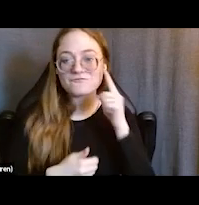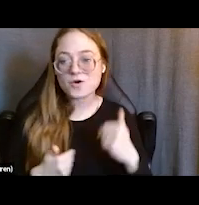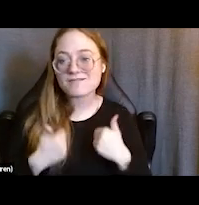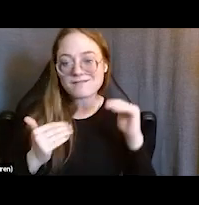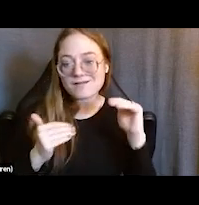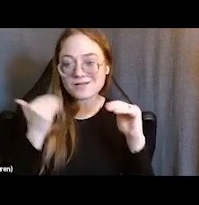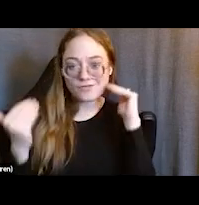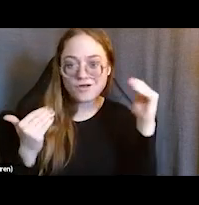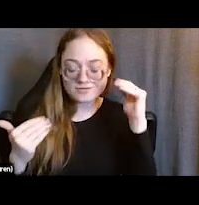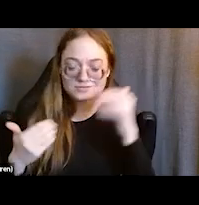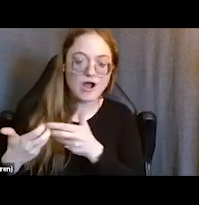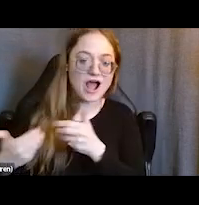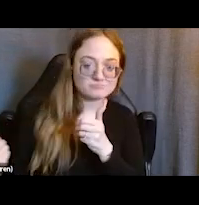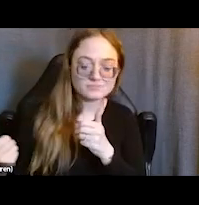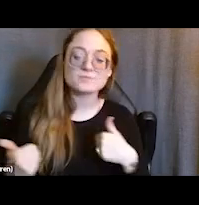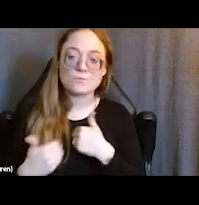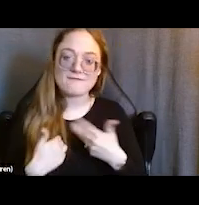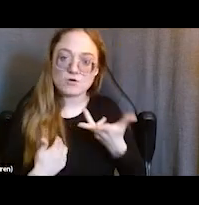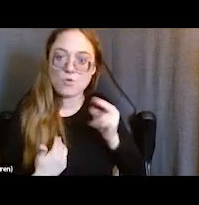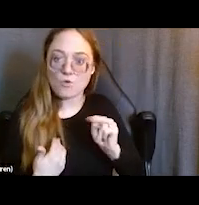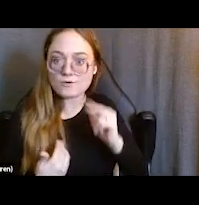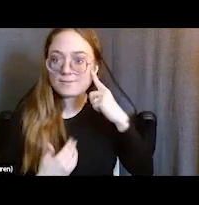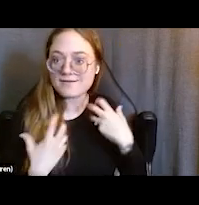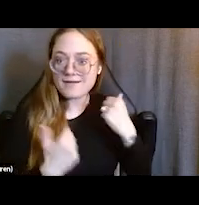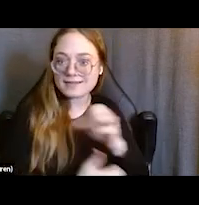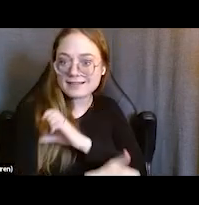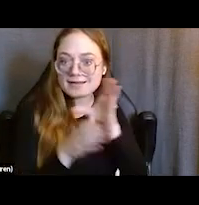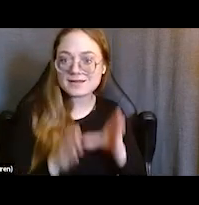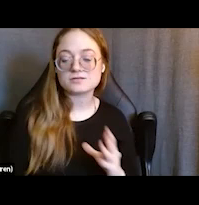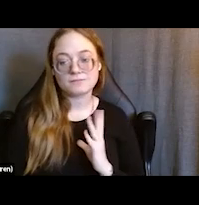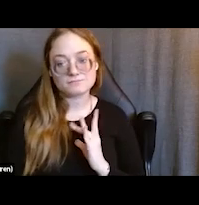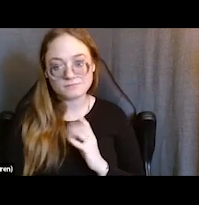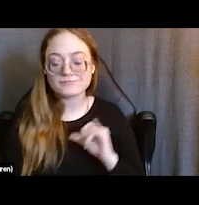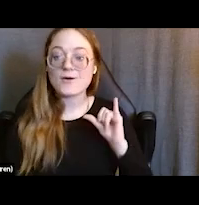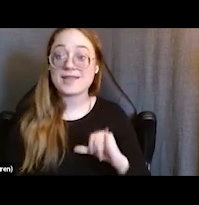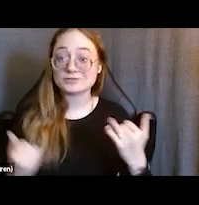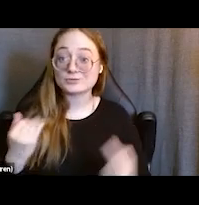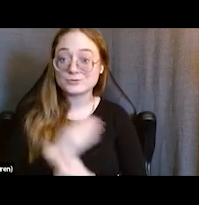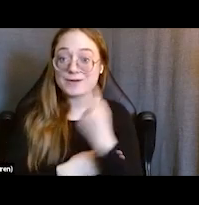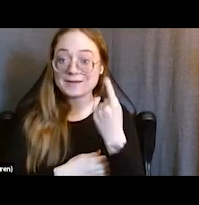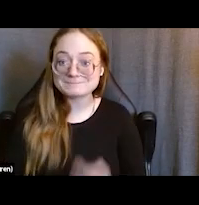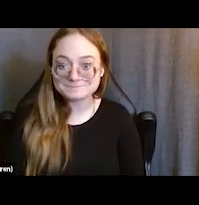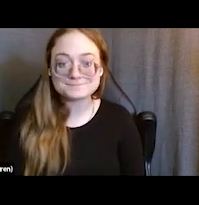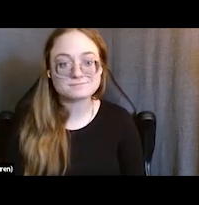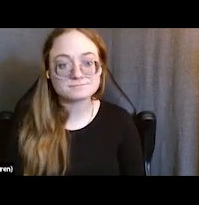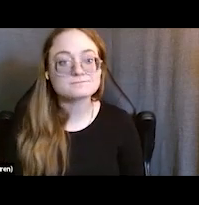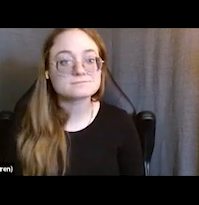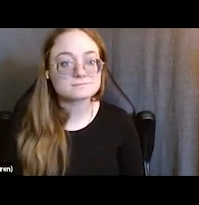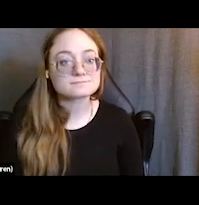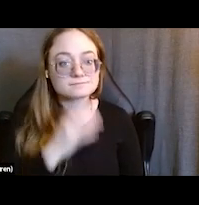That creates barriers for young people to access mental health. So, that is where we are right now. And just to talk a little bit more